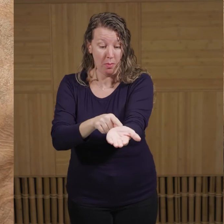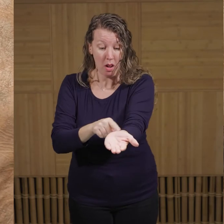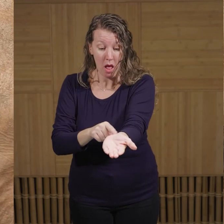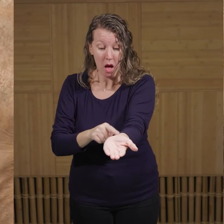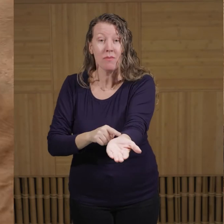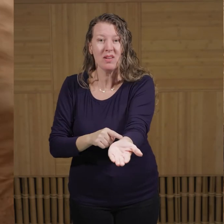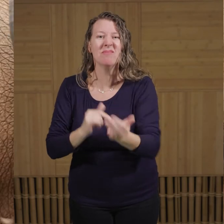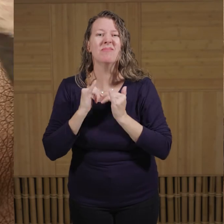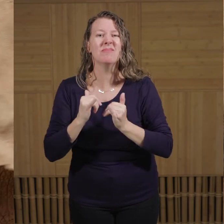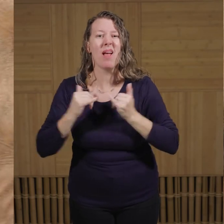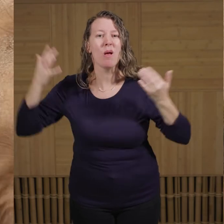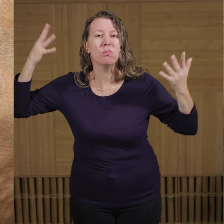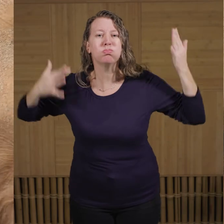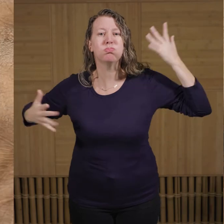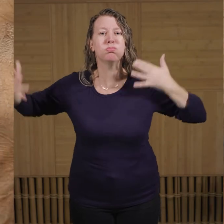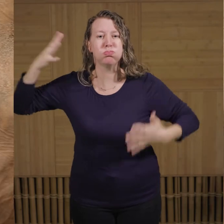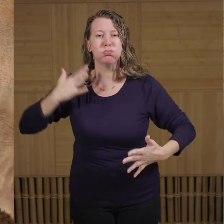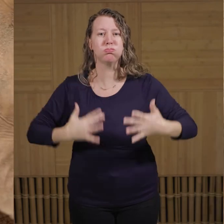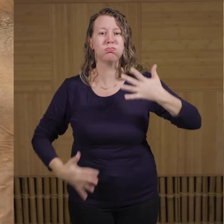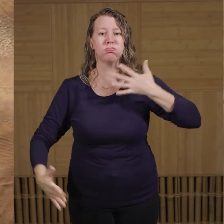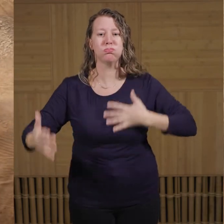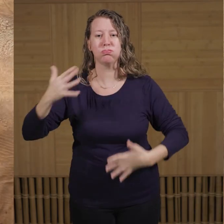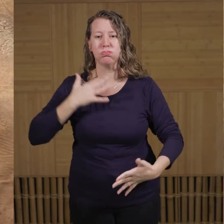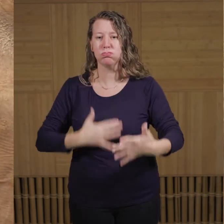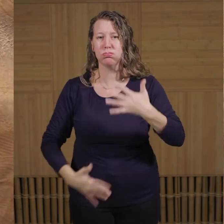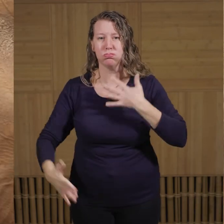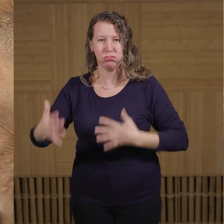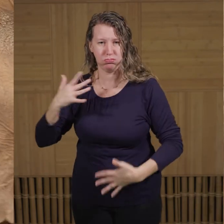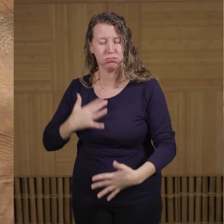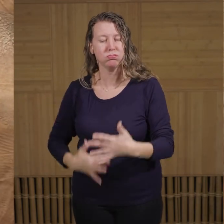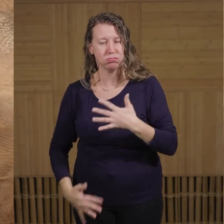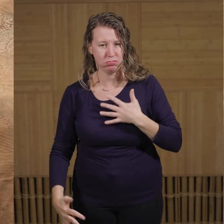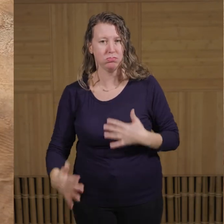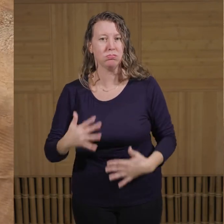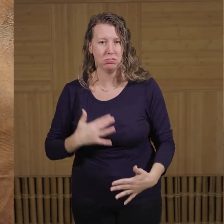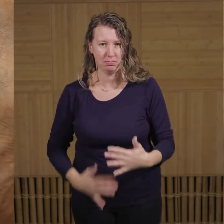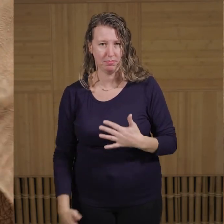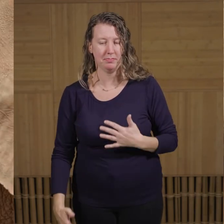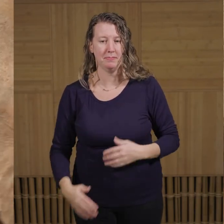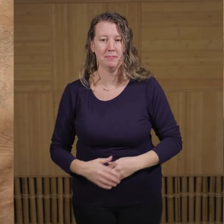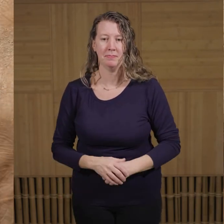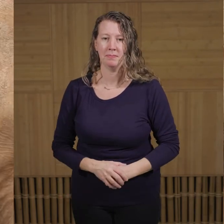By flapping their ears this cools the blood vessels, and then the blood runs through the rest of their body, cooling them off.